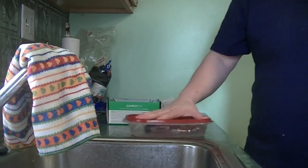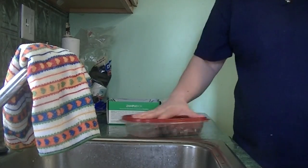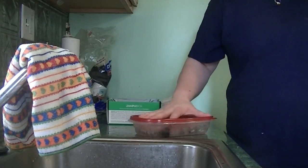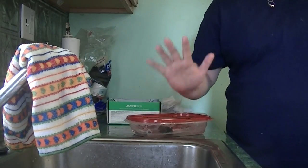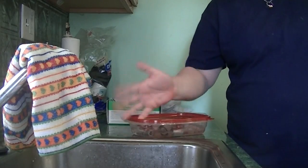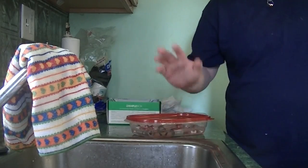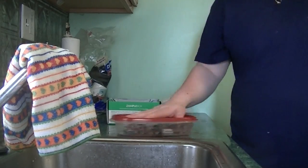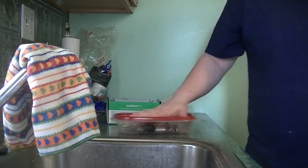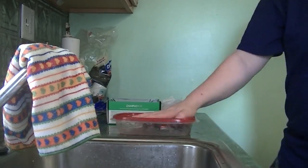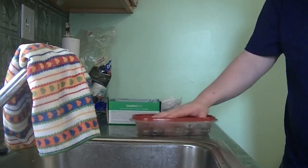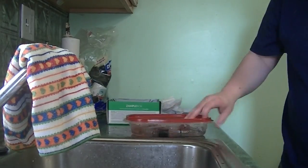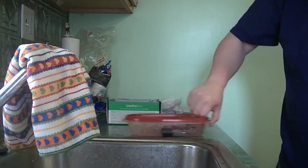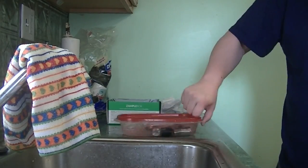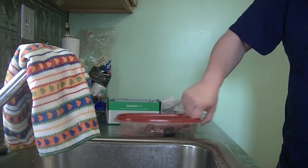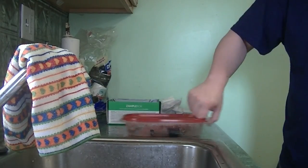Shake for 5 minutes